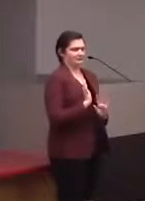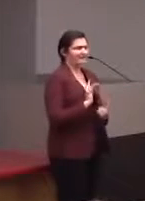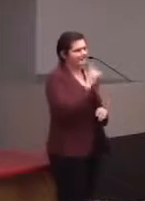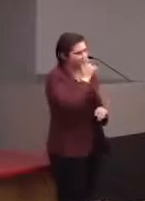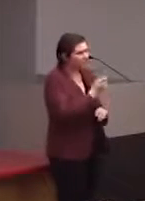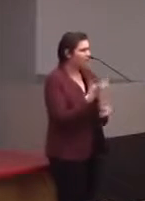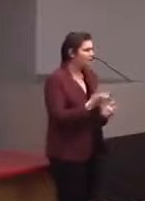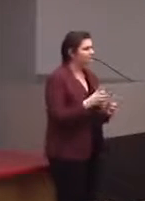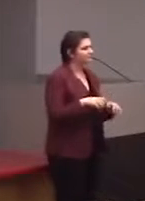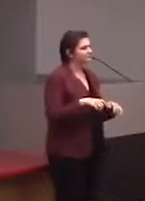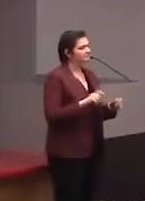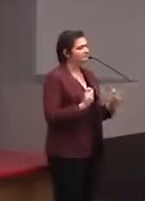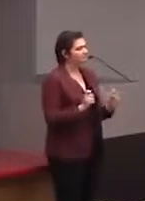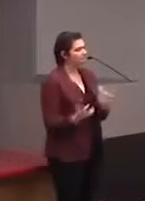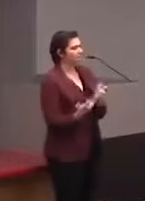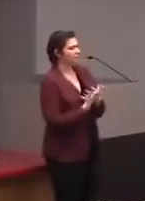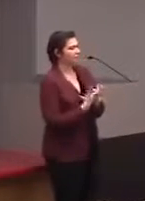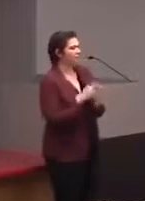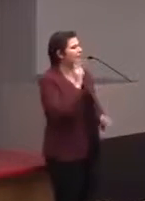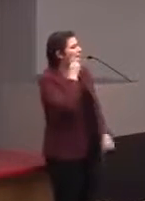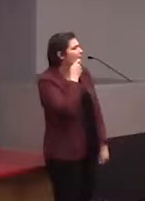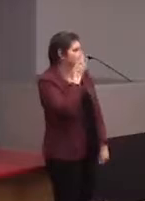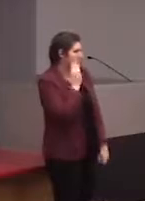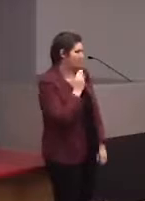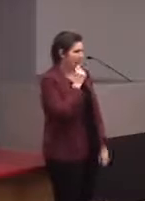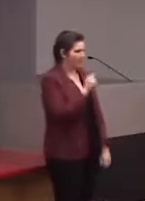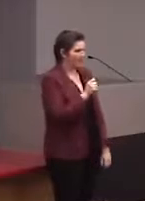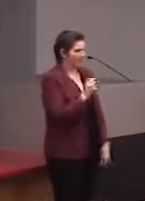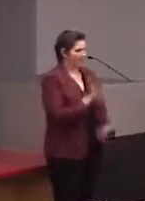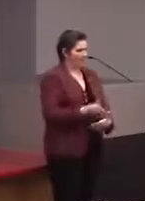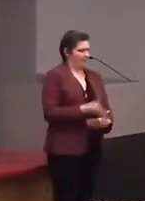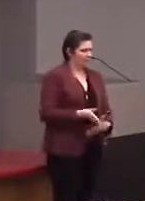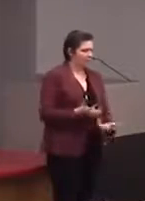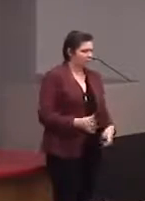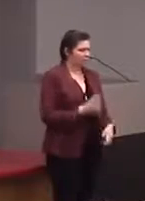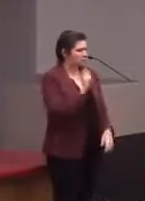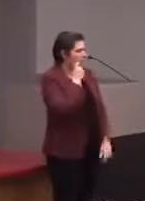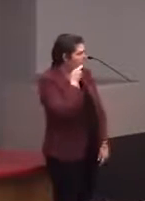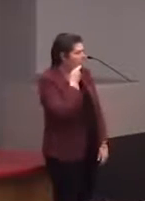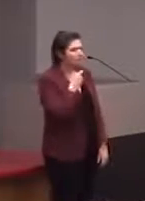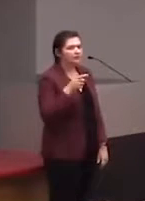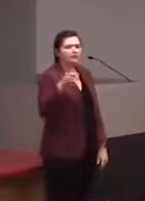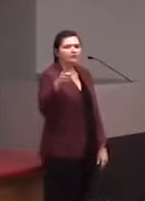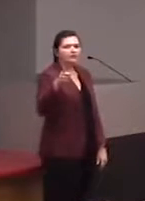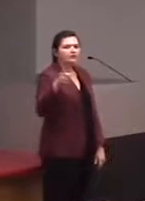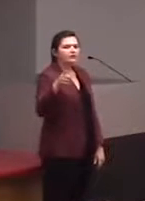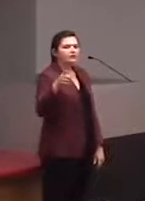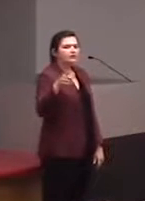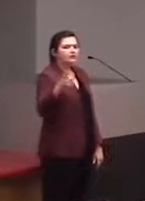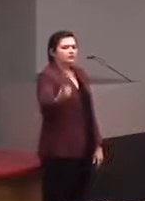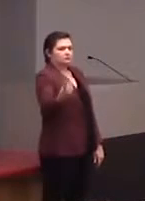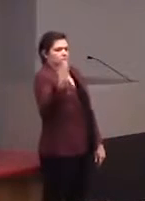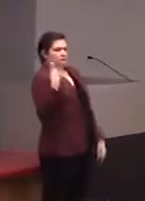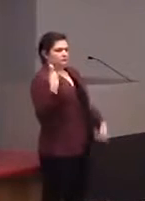to make it a cool experience and not an obnoxious one.